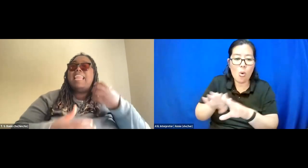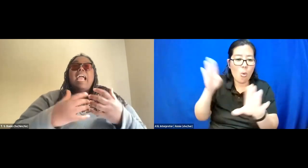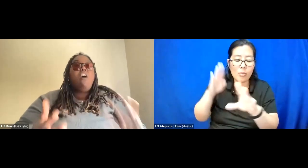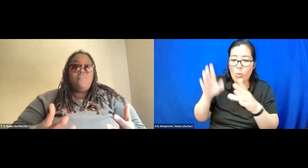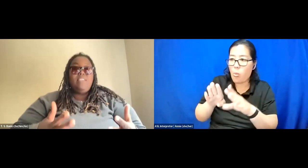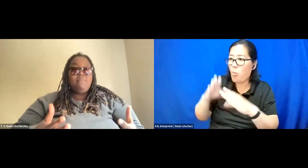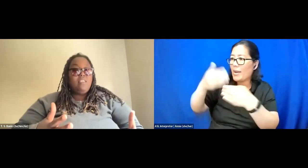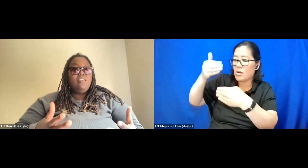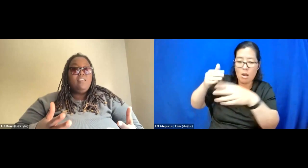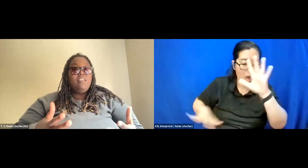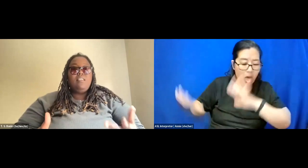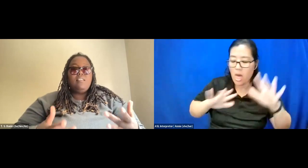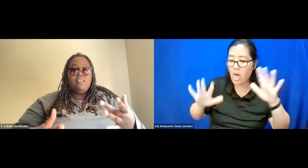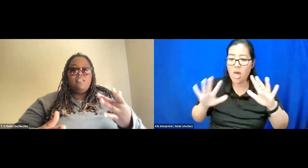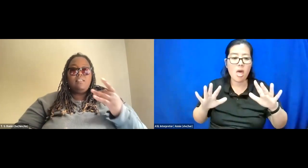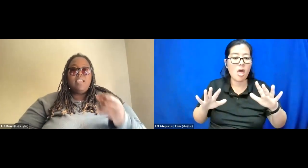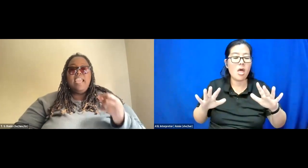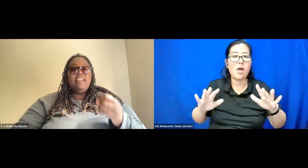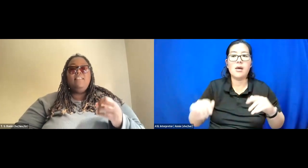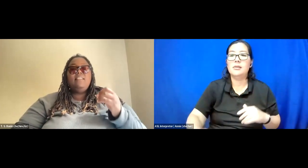And I called them.